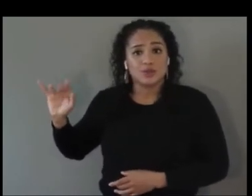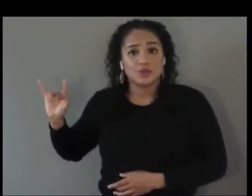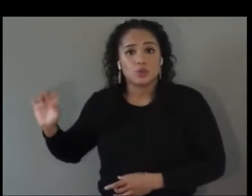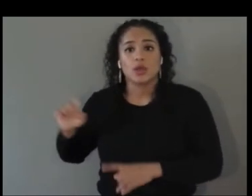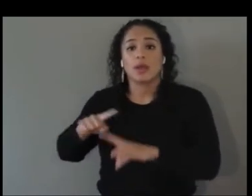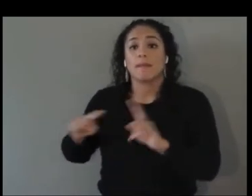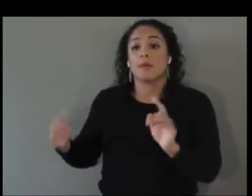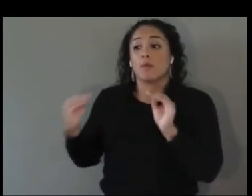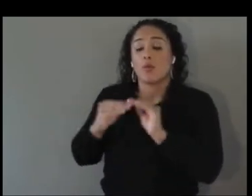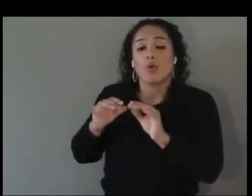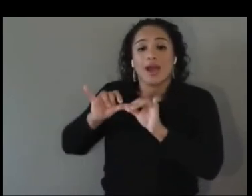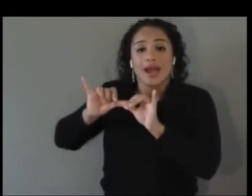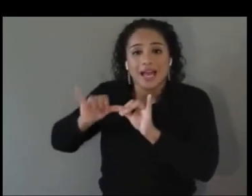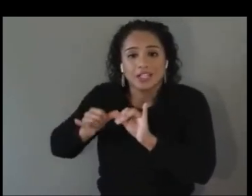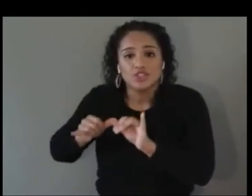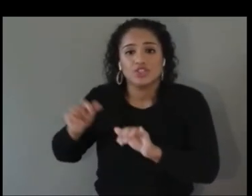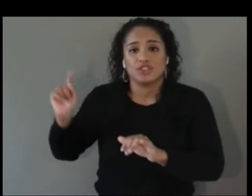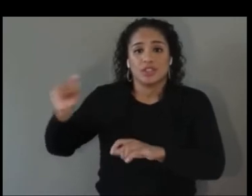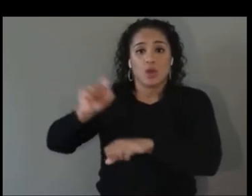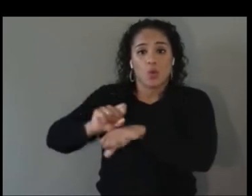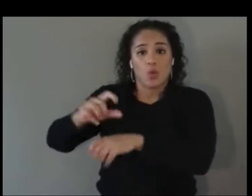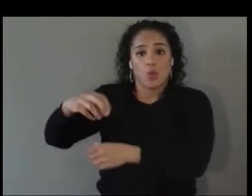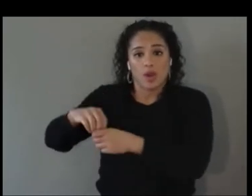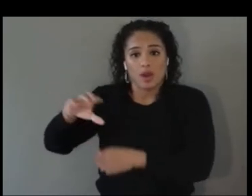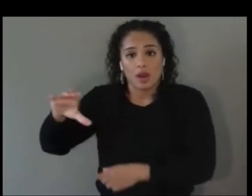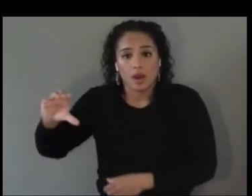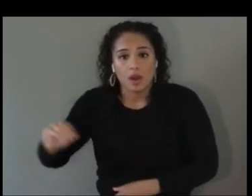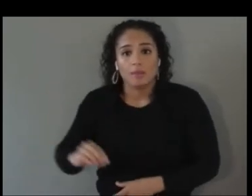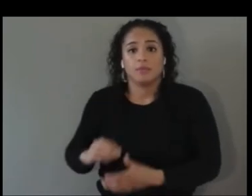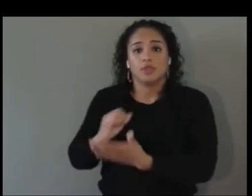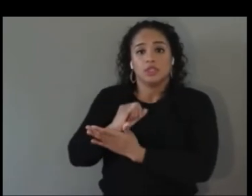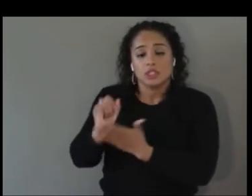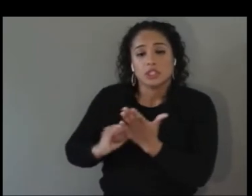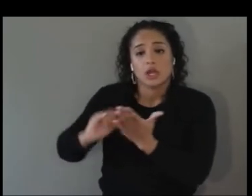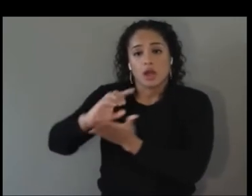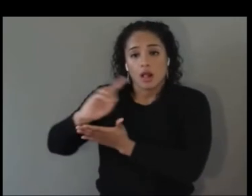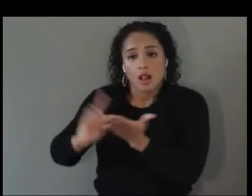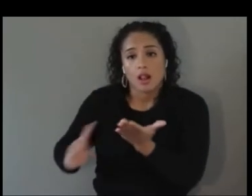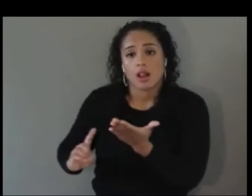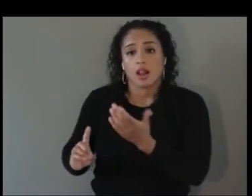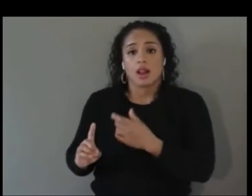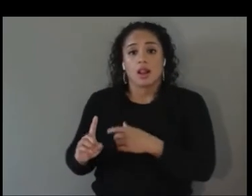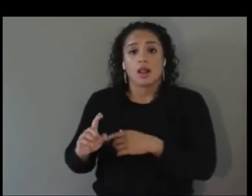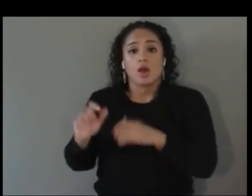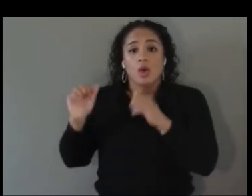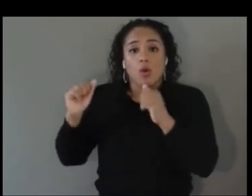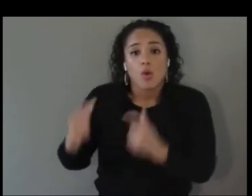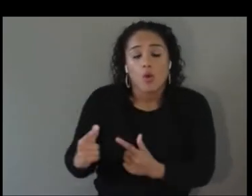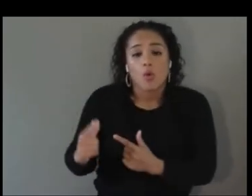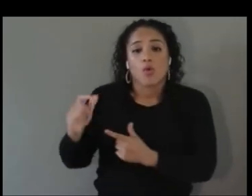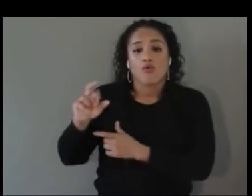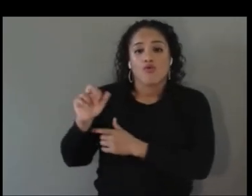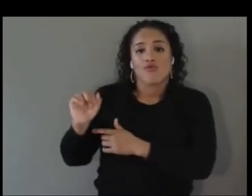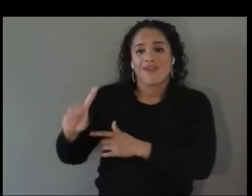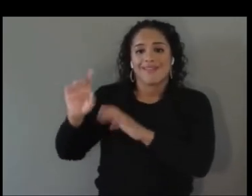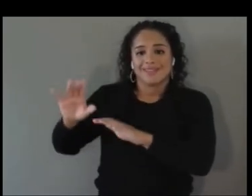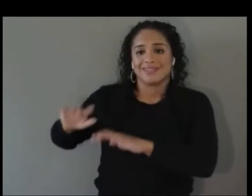and artists and people from Unity, and Unreal, and all the rad things they're doing at Epic, getting them to be part of this. We launched